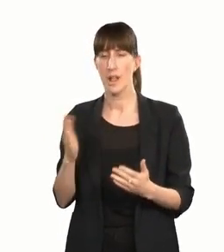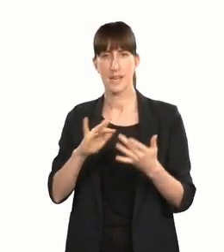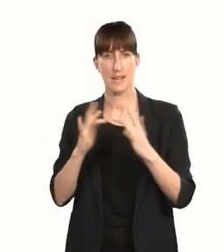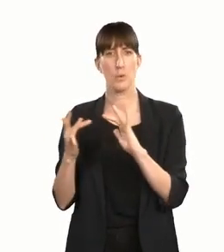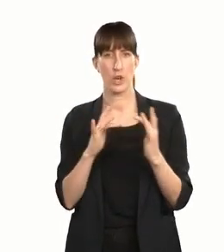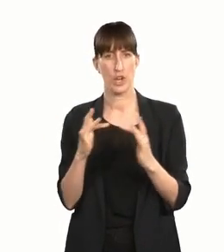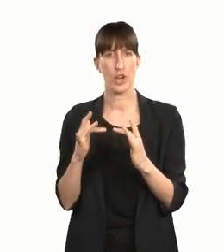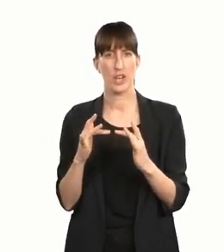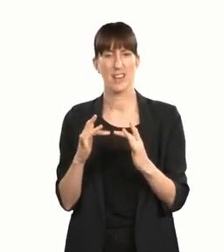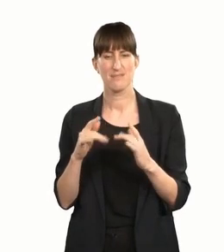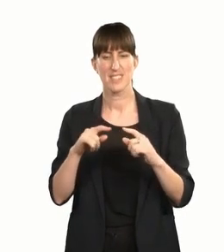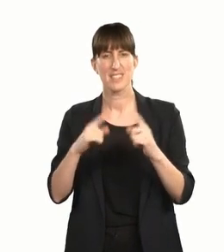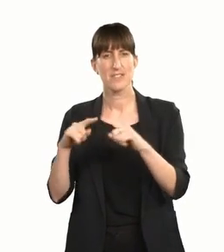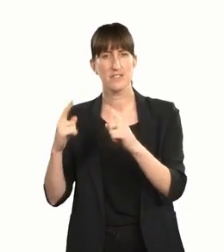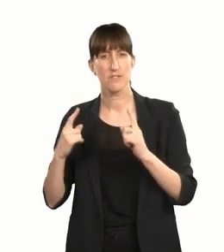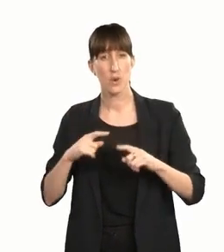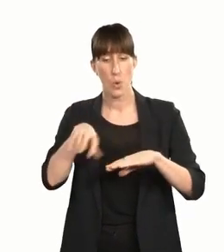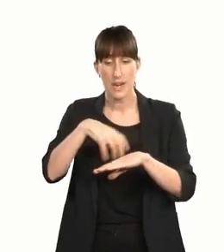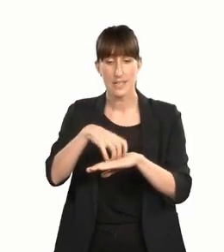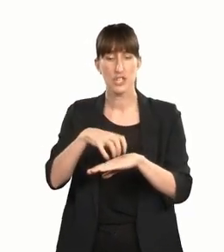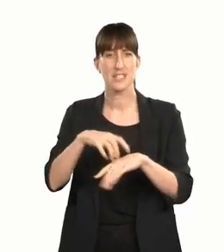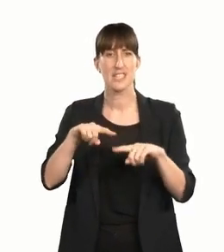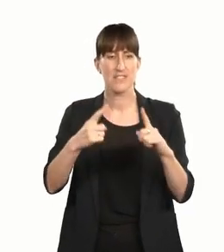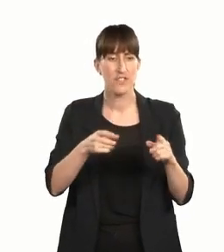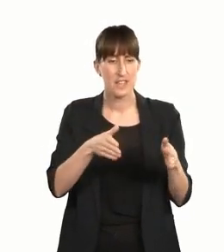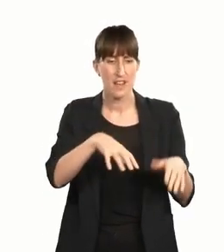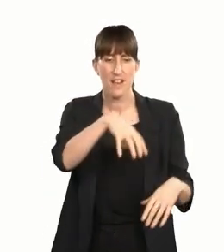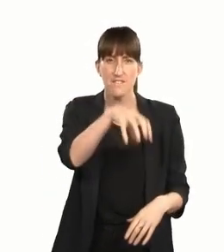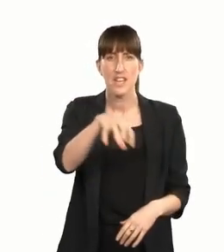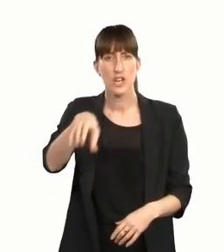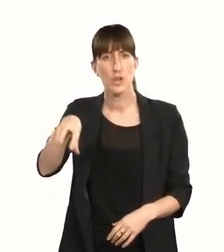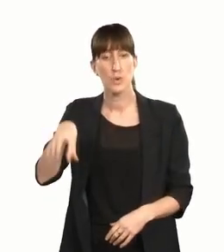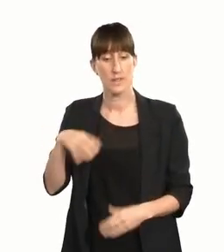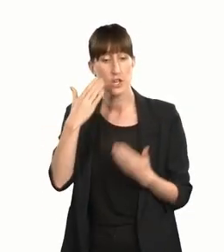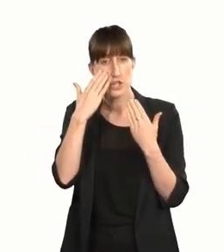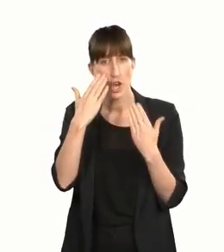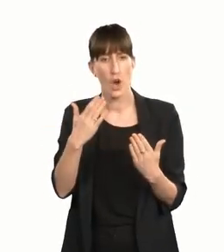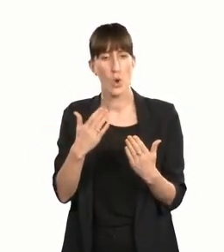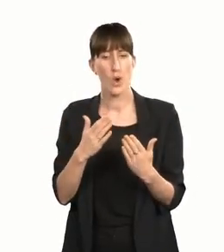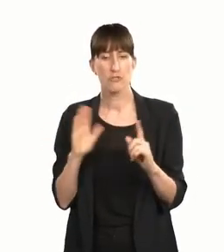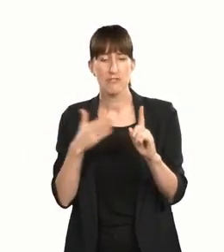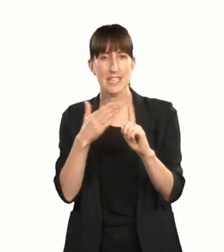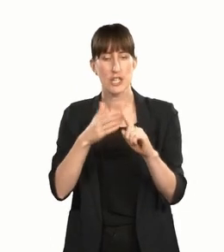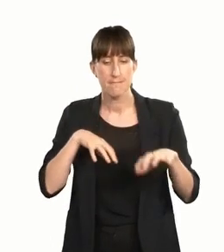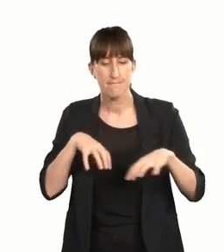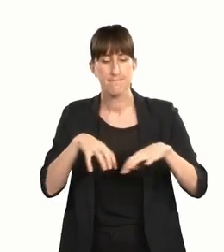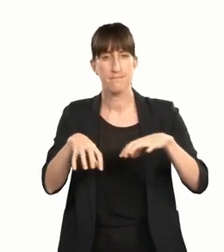This is made up of organisations and venues that demonstrate strategic action and expand their inclusion